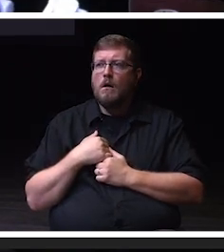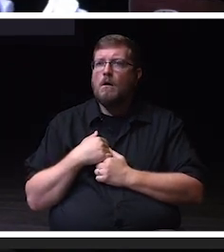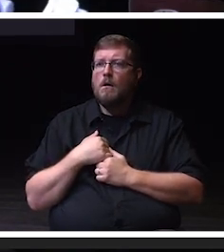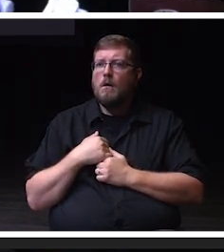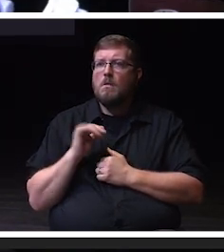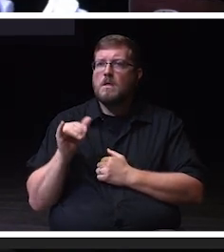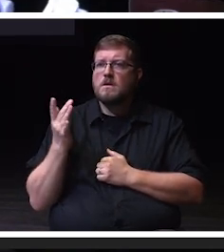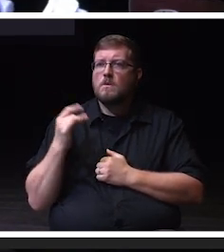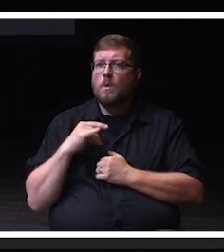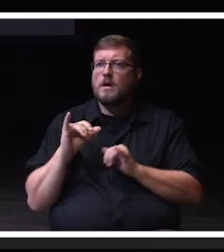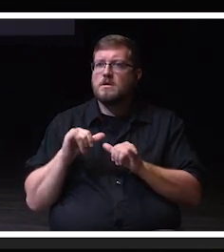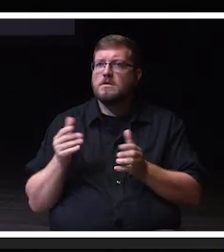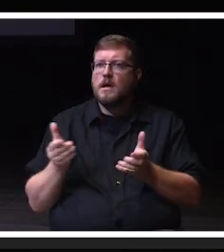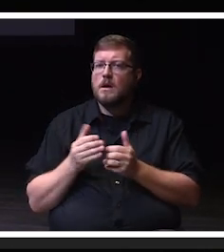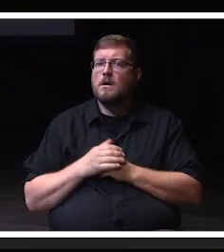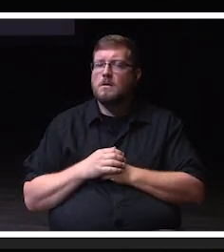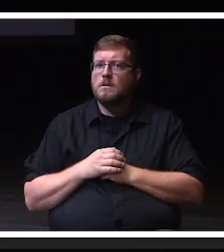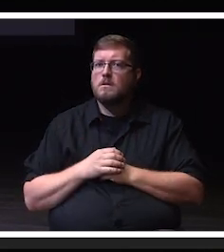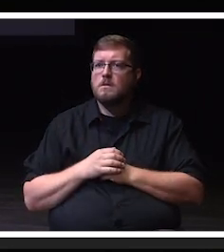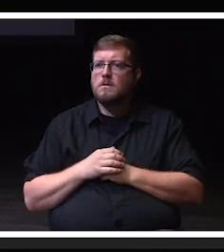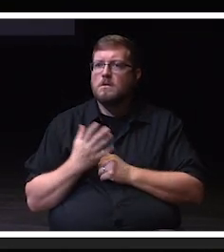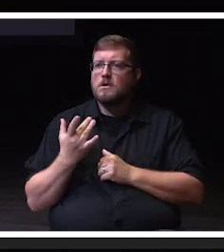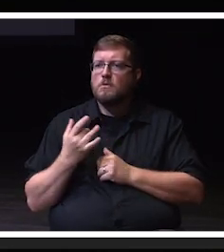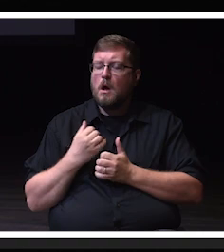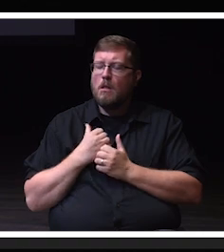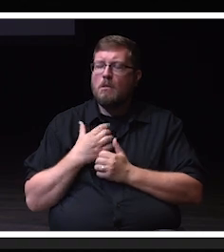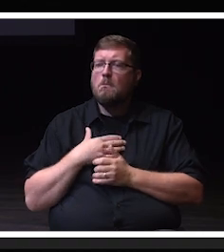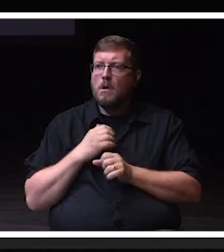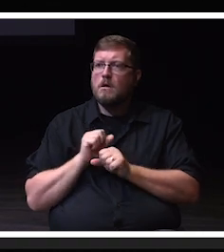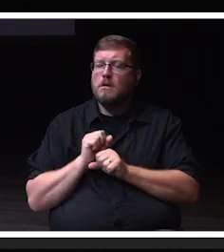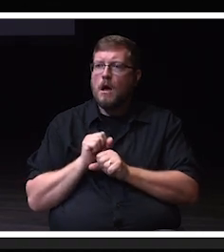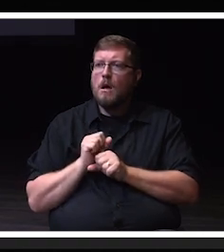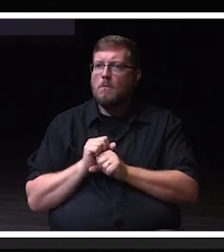I love this job. I see the great, I was remembering the great things that Angie did during